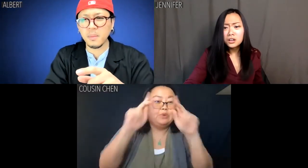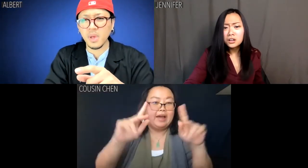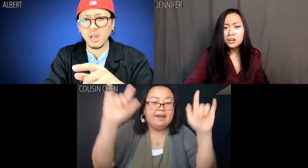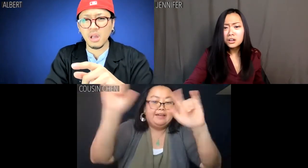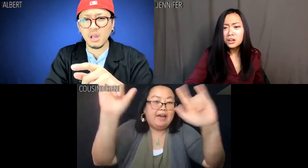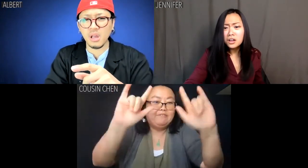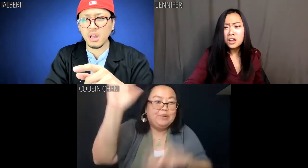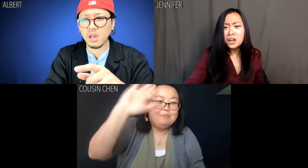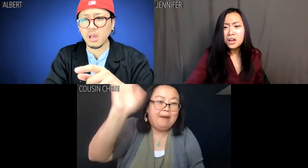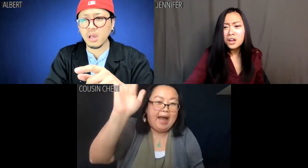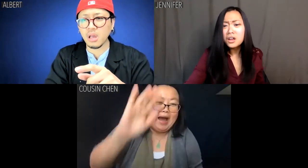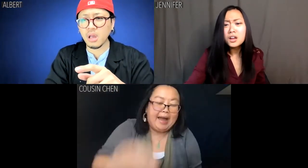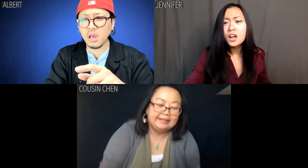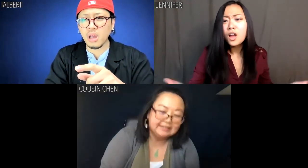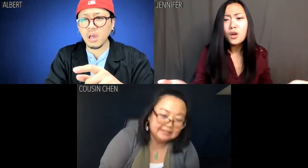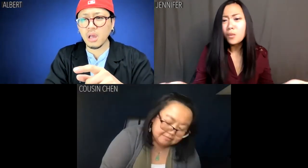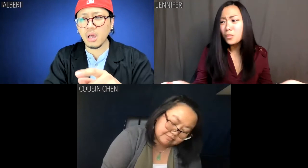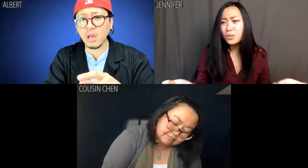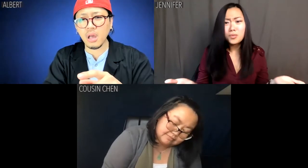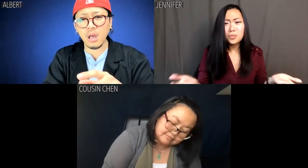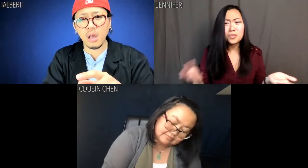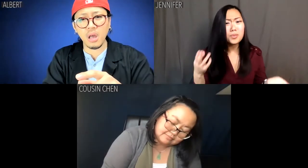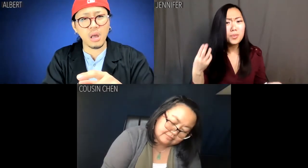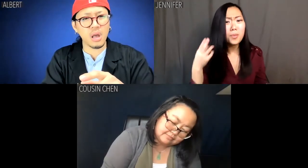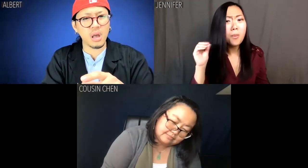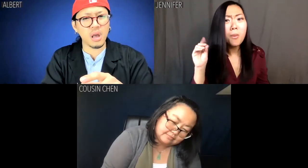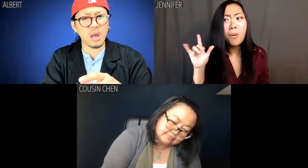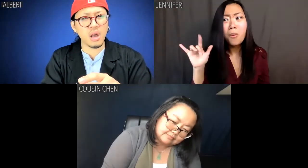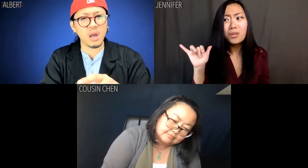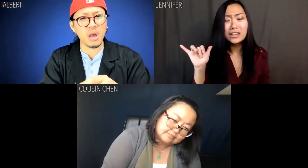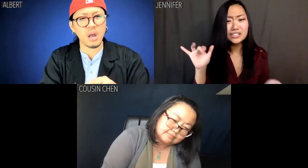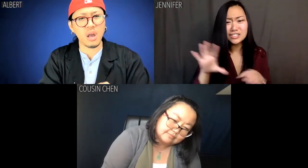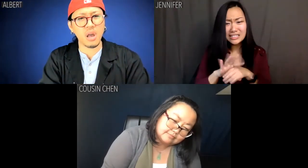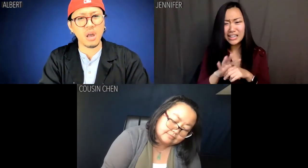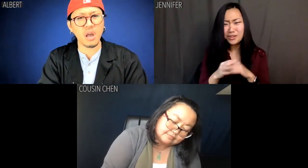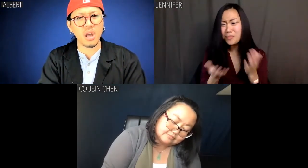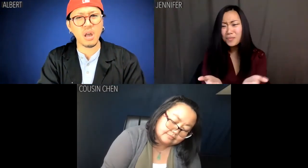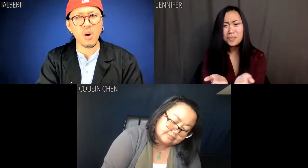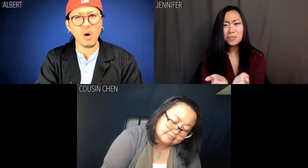OK, love you, bye bye. Jennifer: Holy shit.